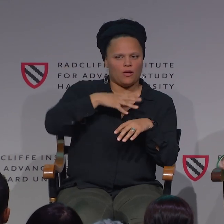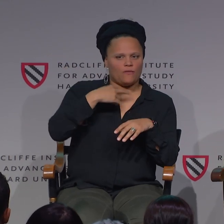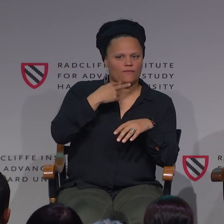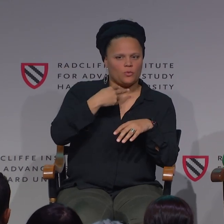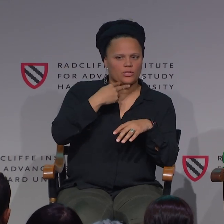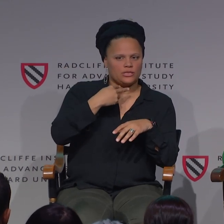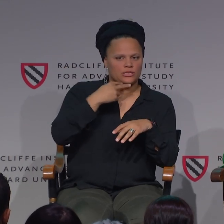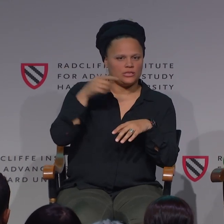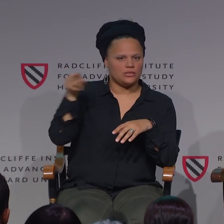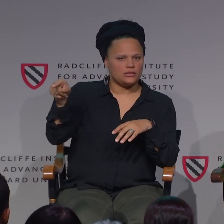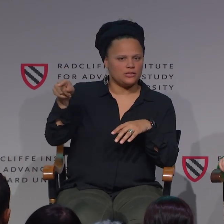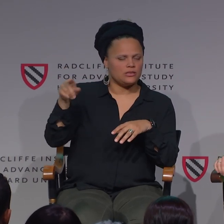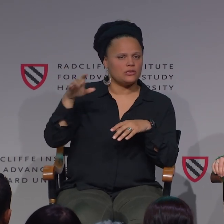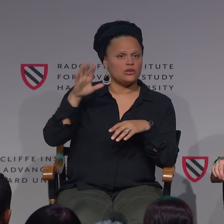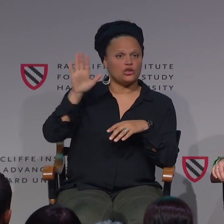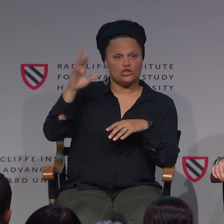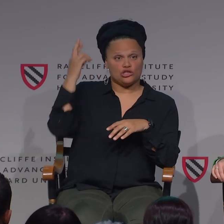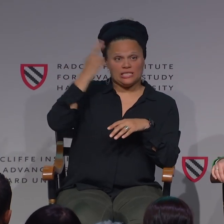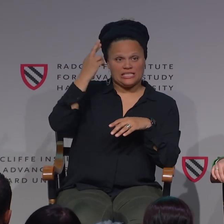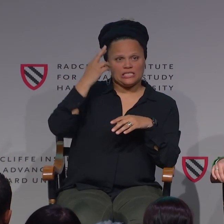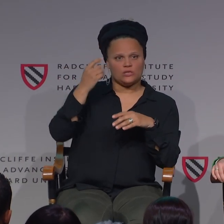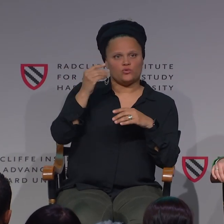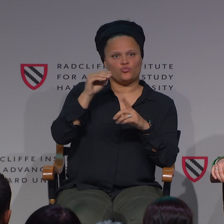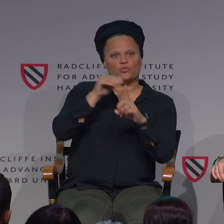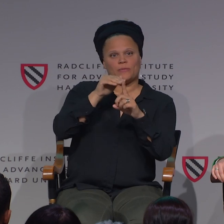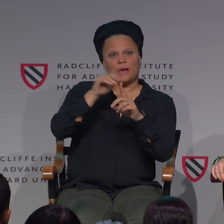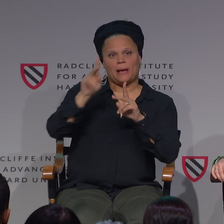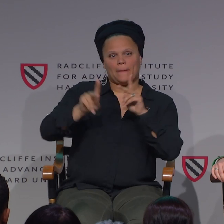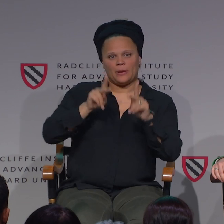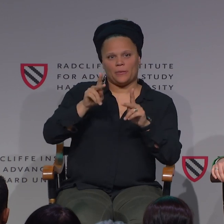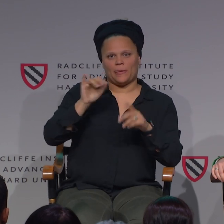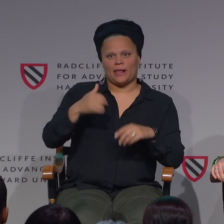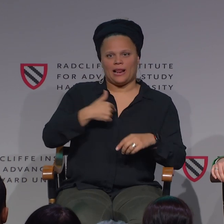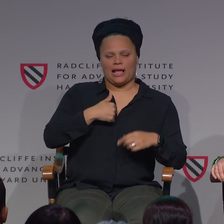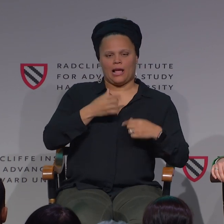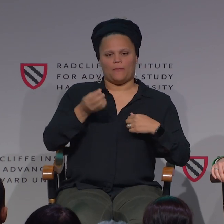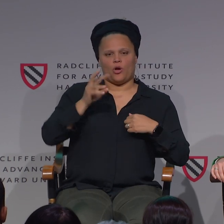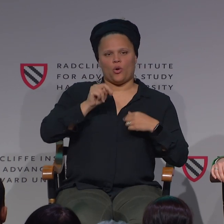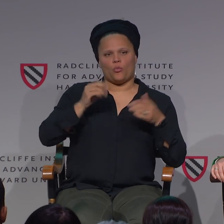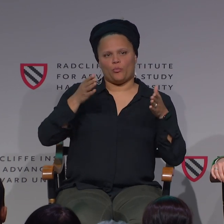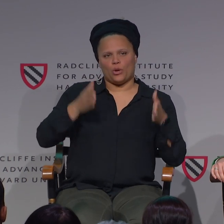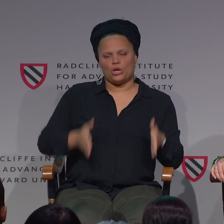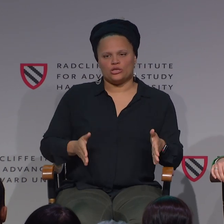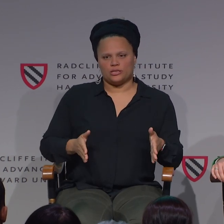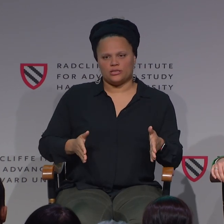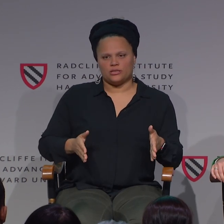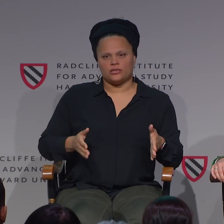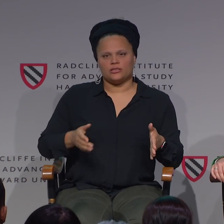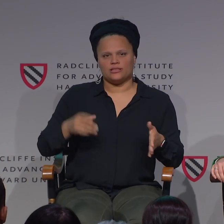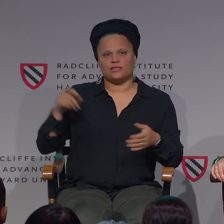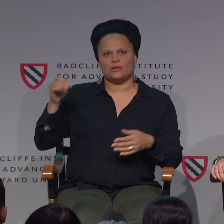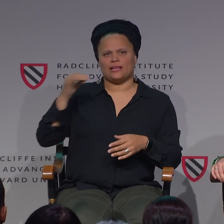she always has a male interpreter with her. The reason is to remind people that I am my own person.